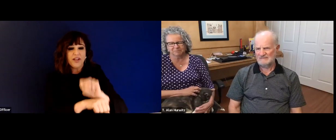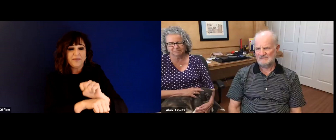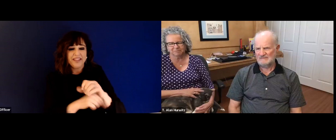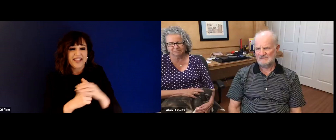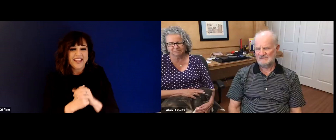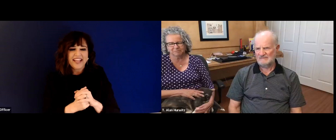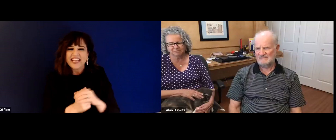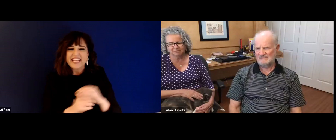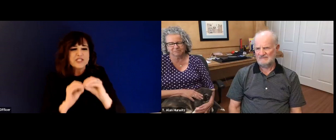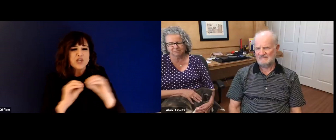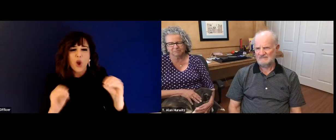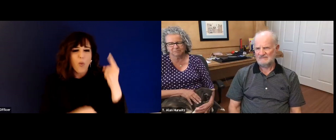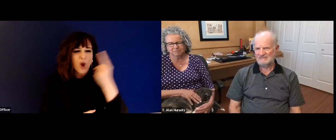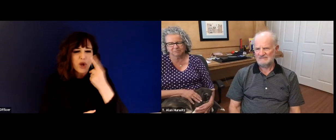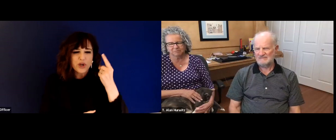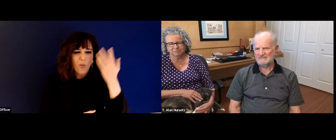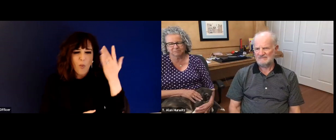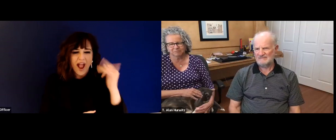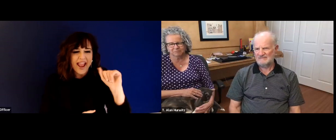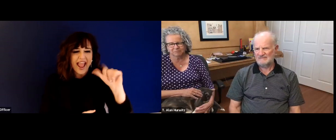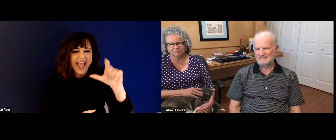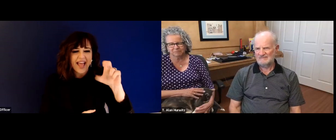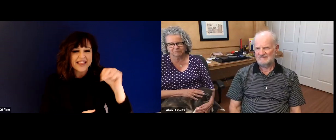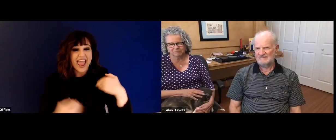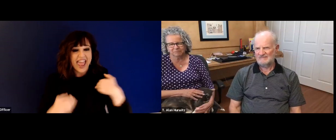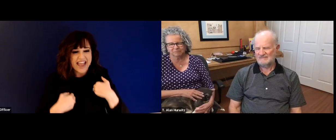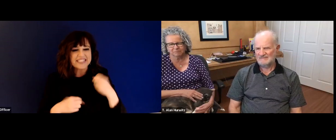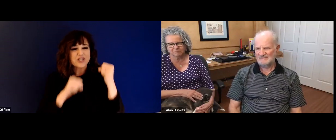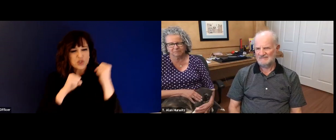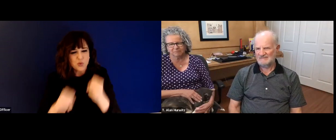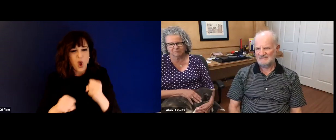have a very strong work ethic. He learned from both of his